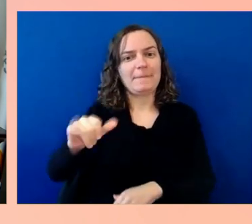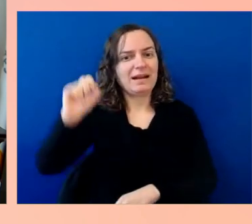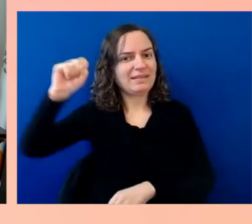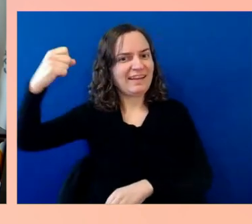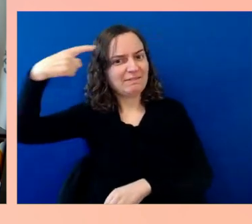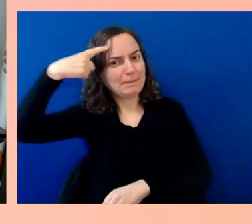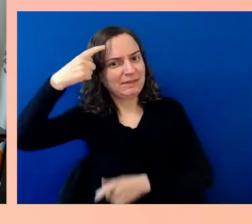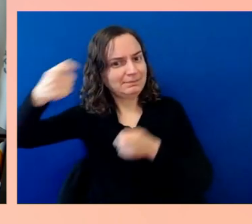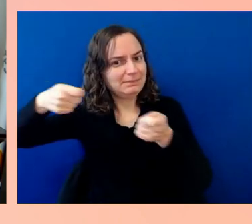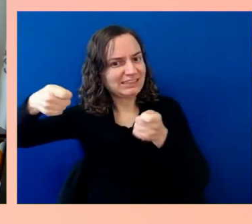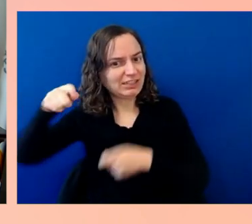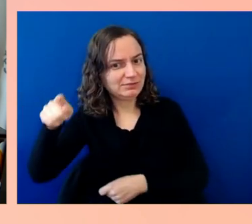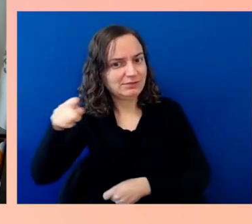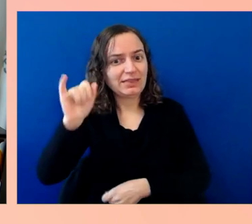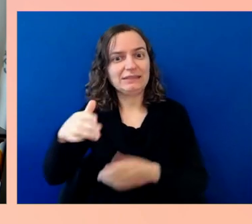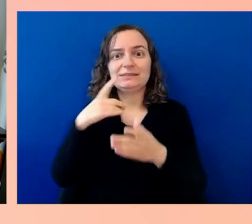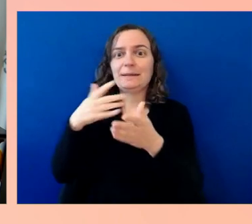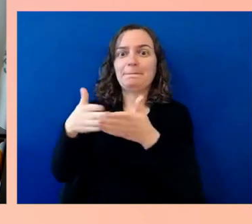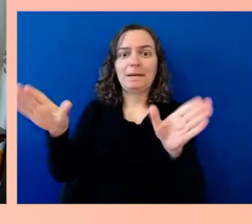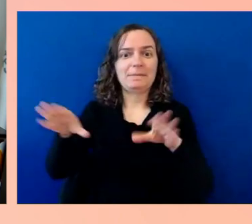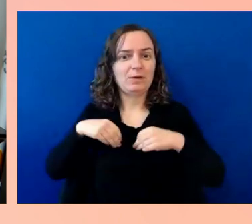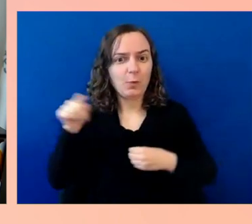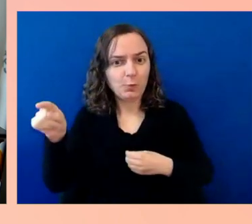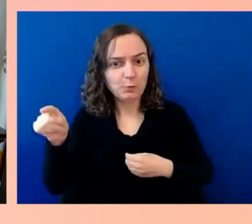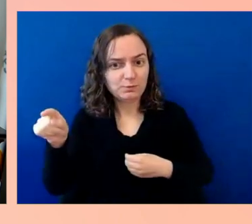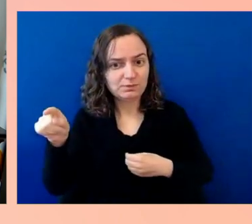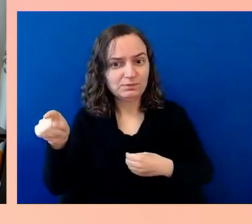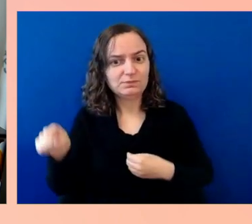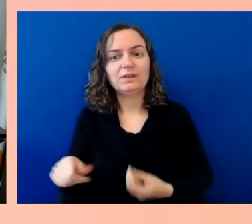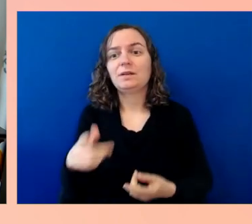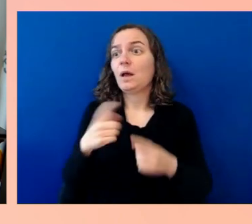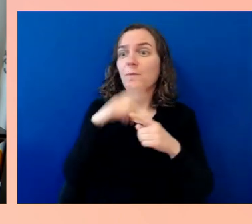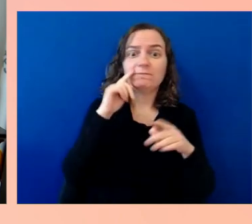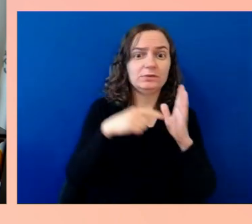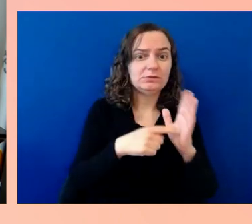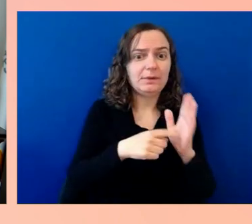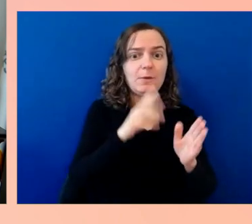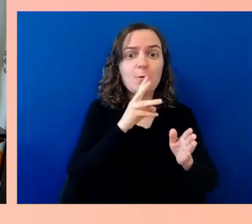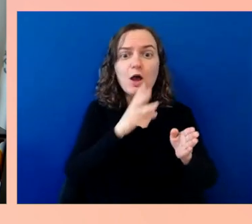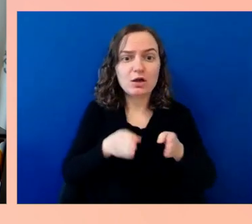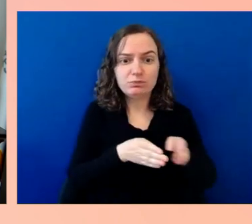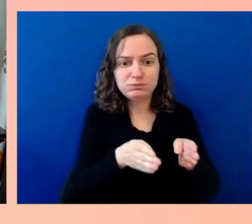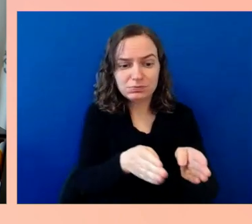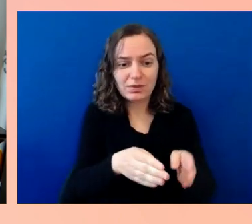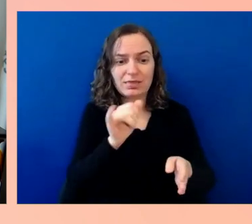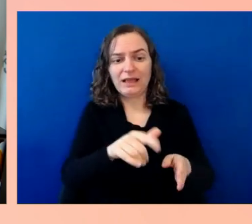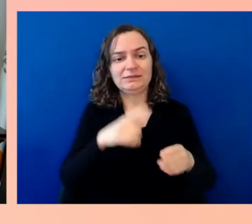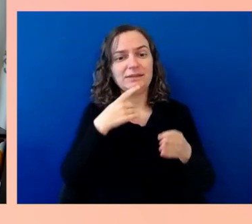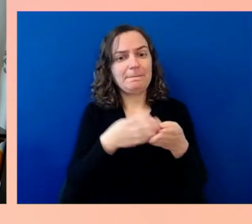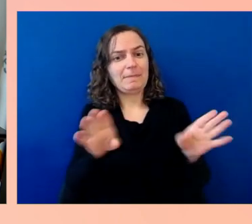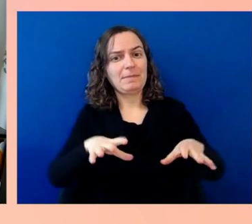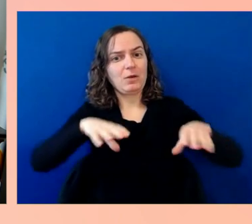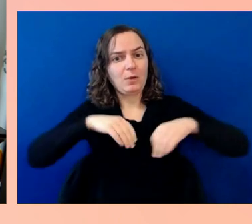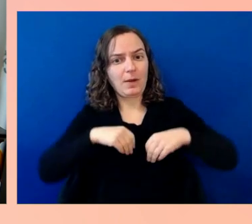Waterways that are overseen and regulated by authorities but navigated by private entities.